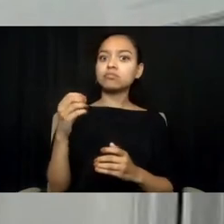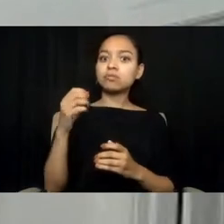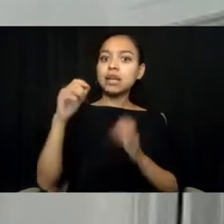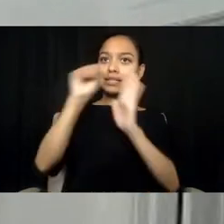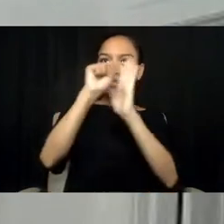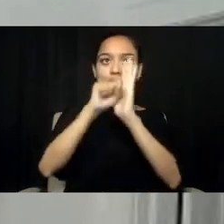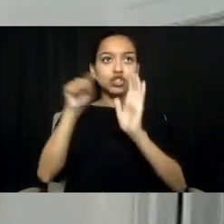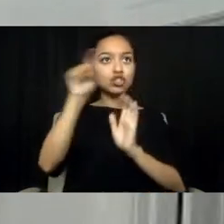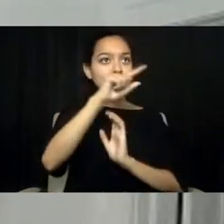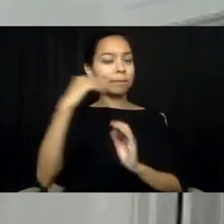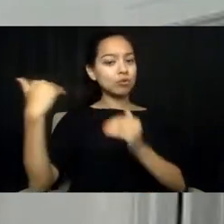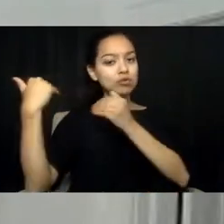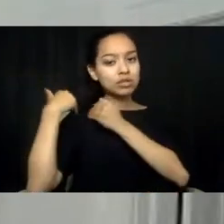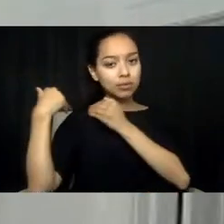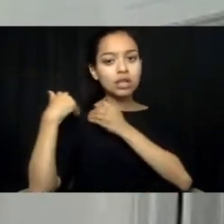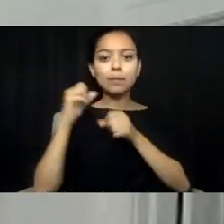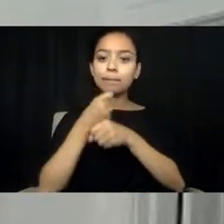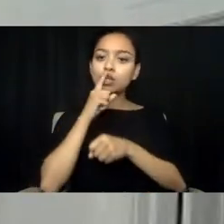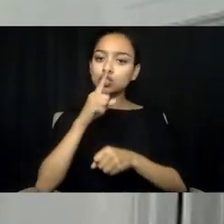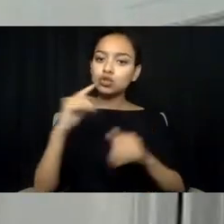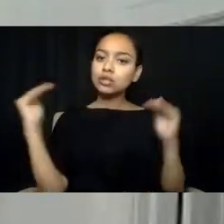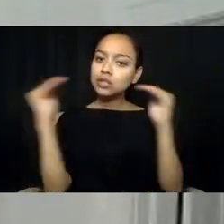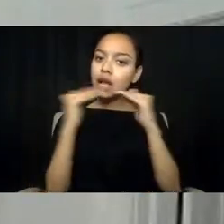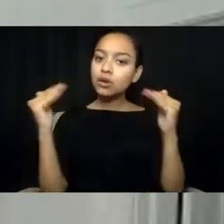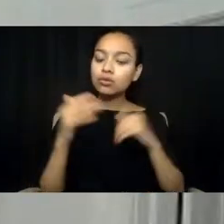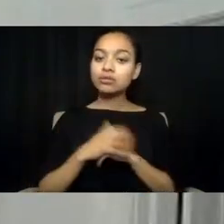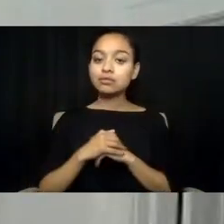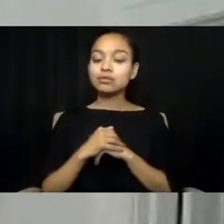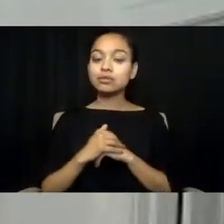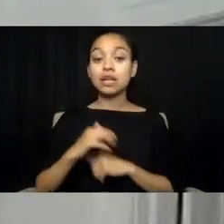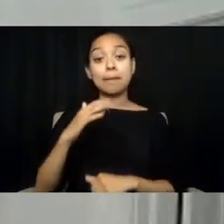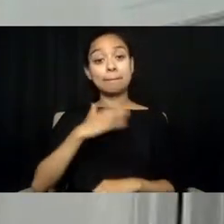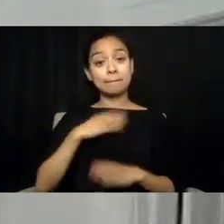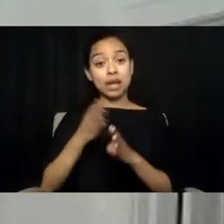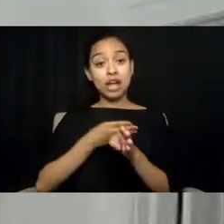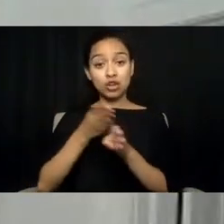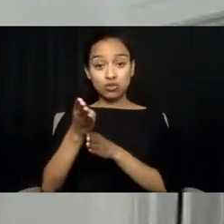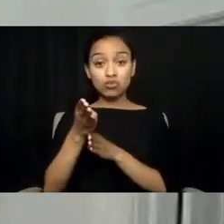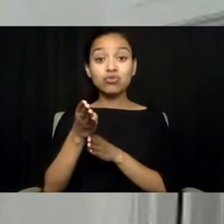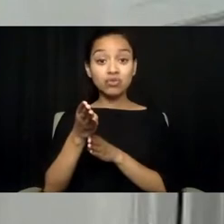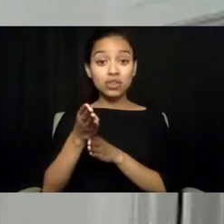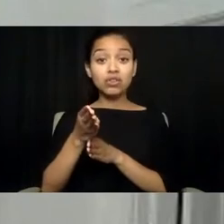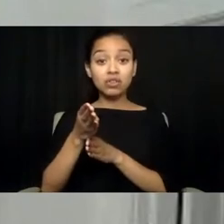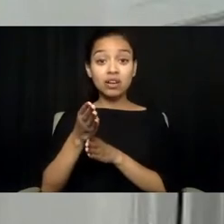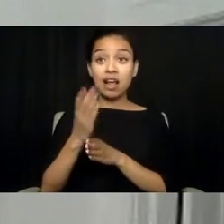As someone who in my career has managed many federal grants,